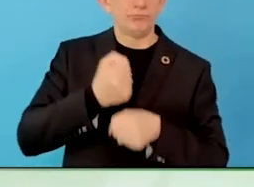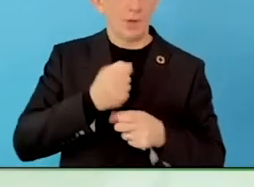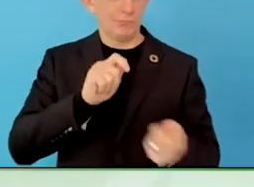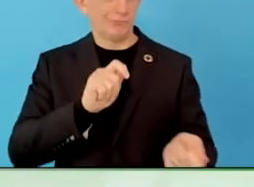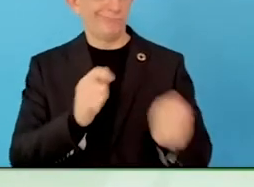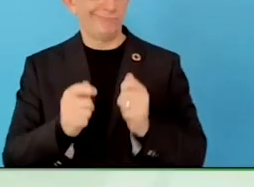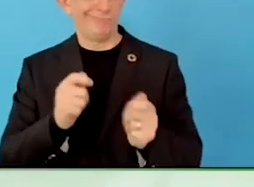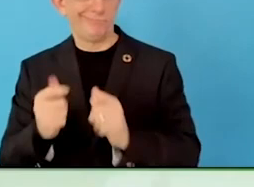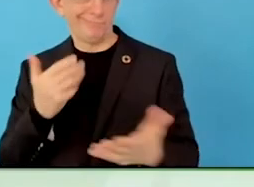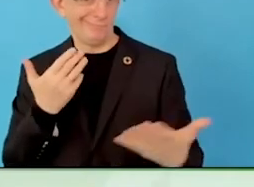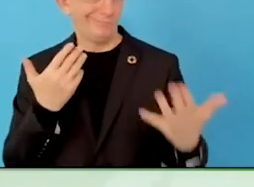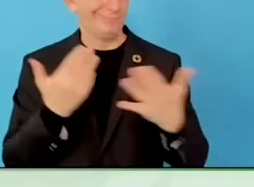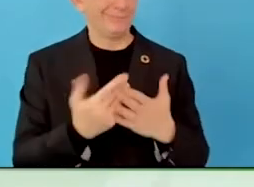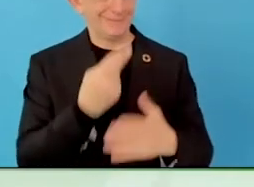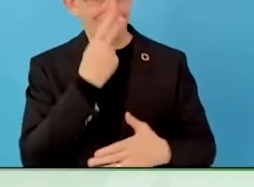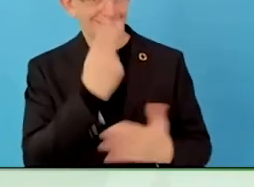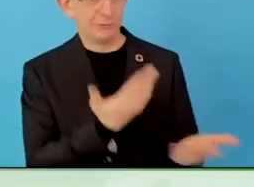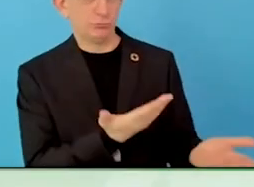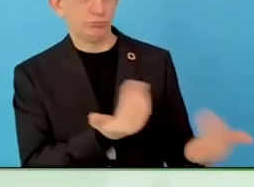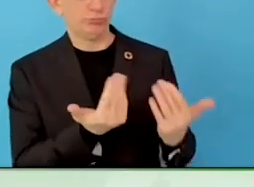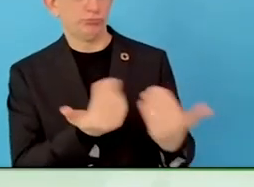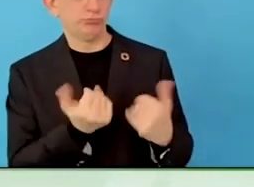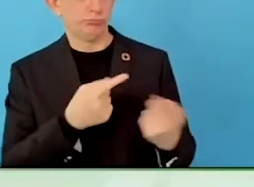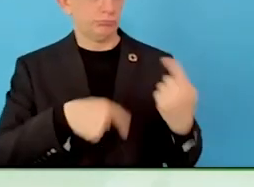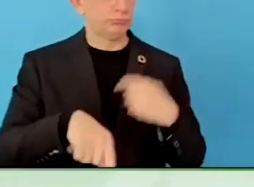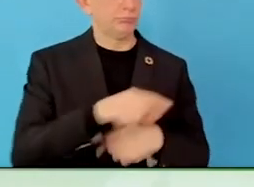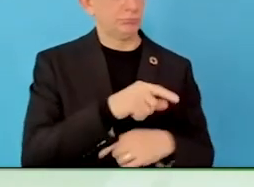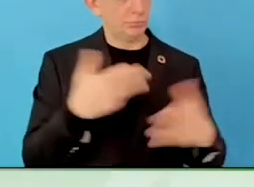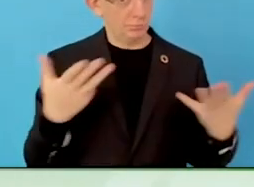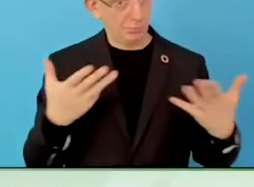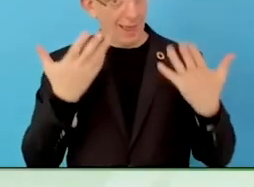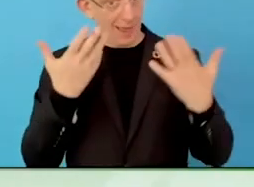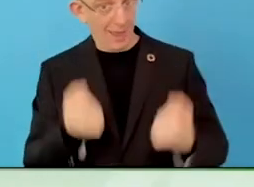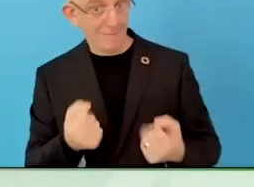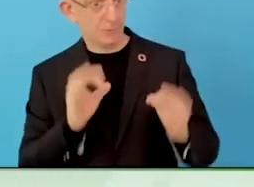myAbility and what gives you the right to talk about this, what have you been doing in the last 10 years?